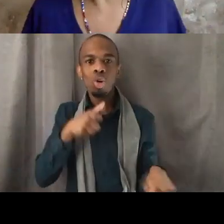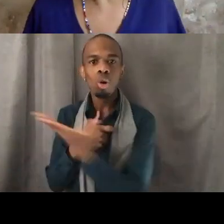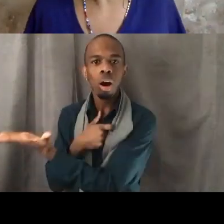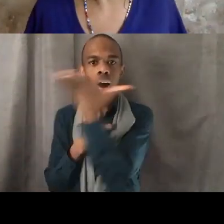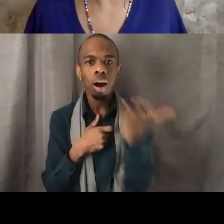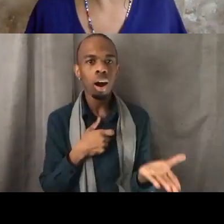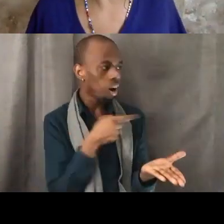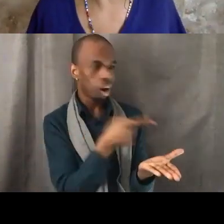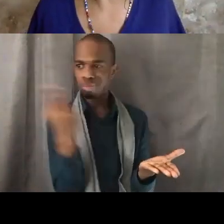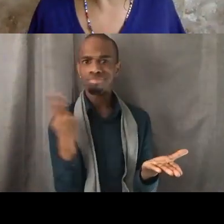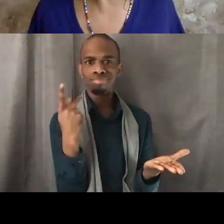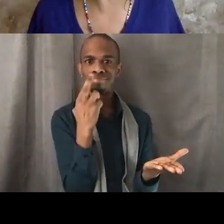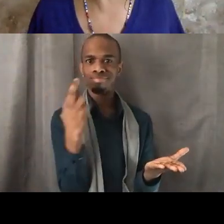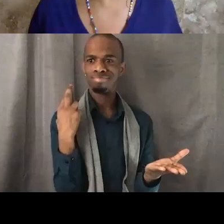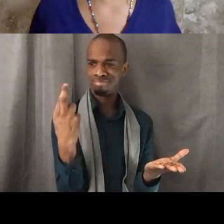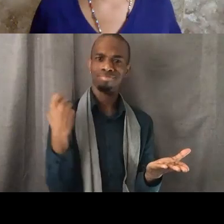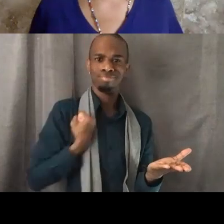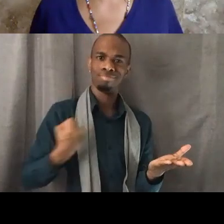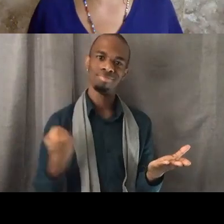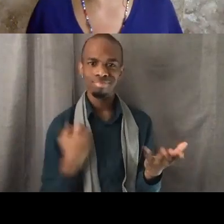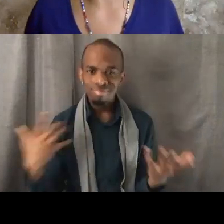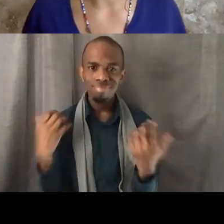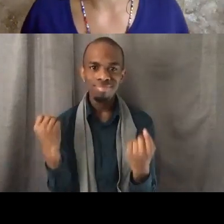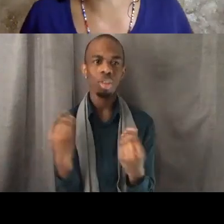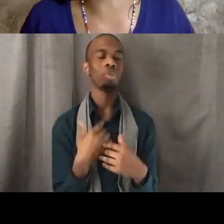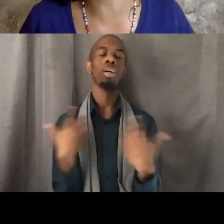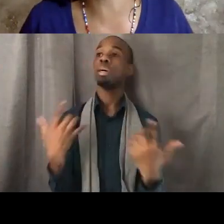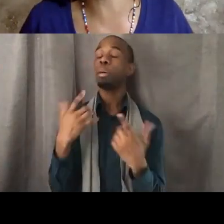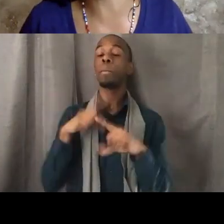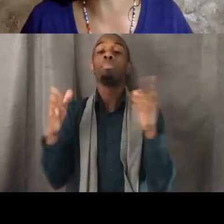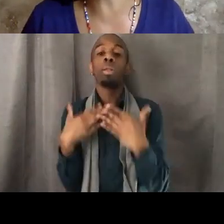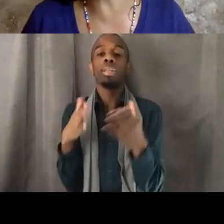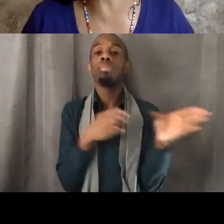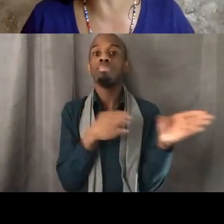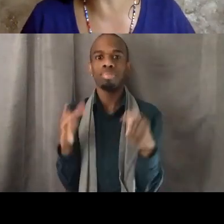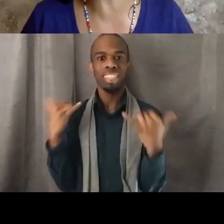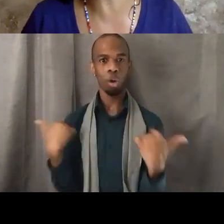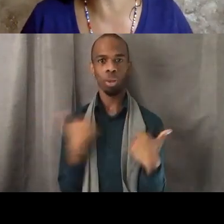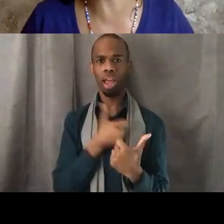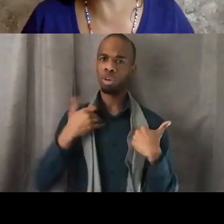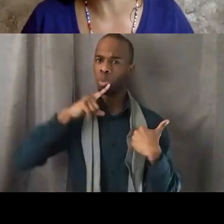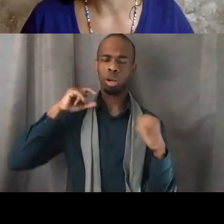but we have this wonderful, wonderful new Dean for the College of Ethnic Studies at Cal State LA